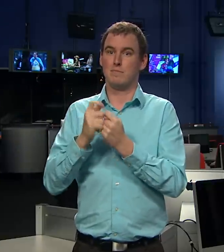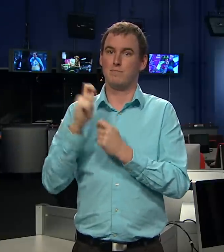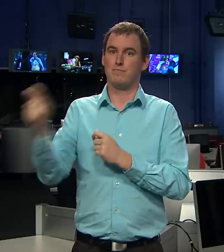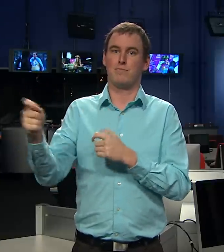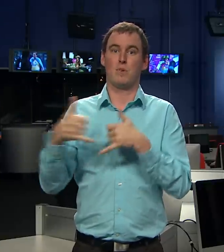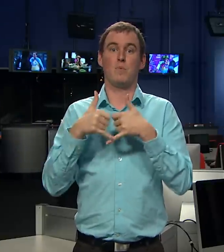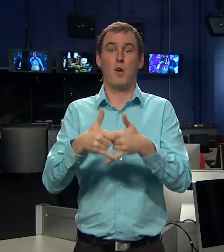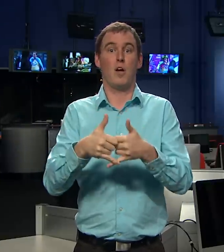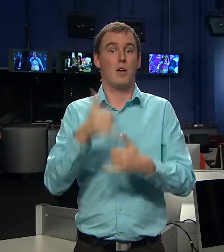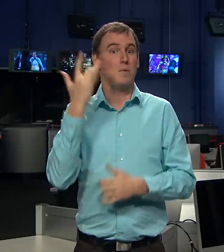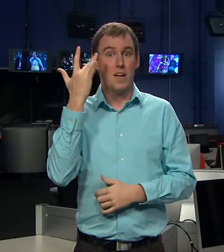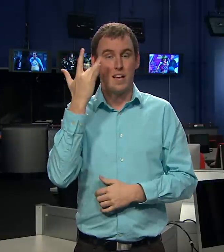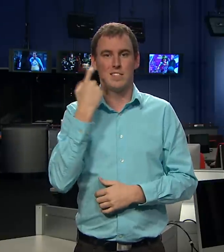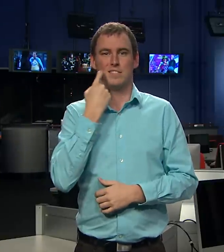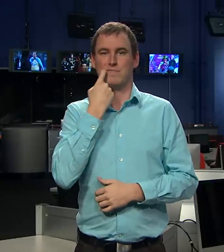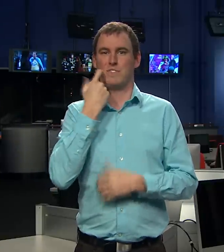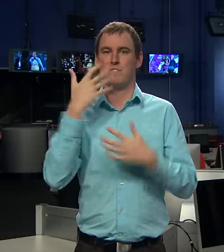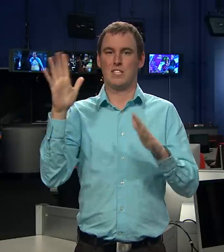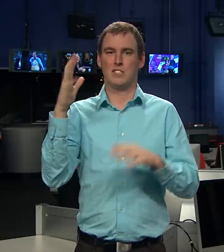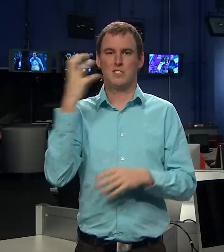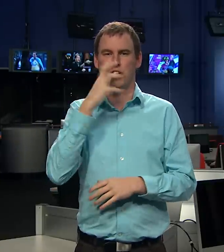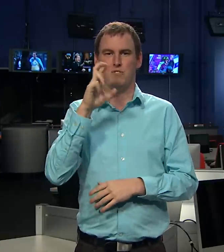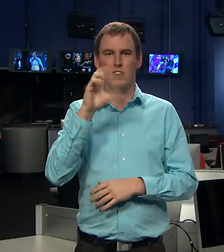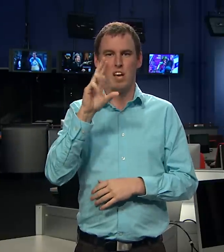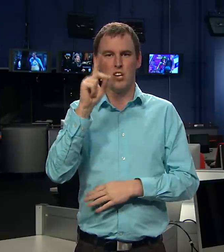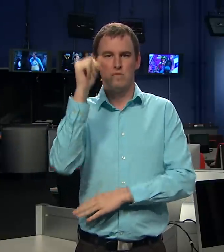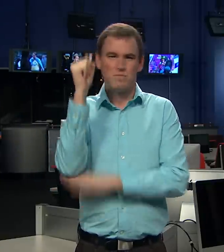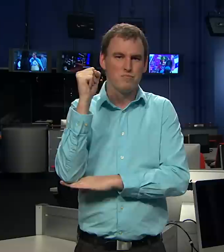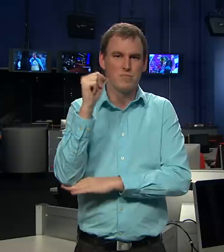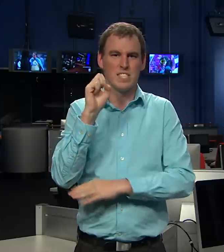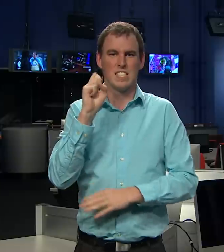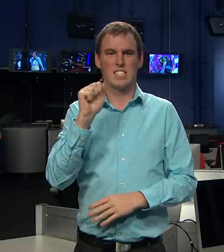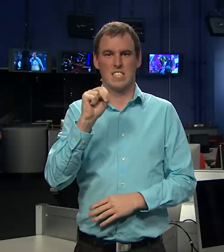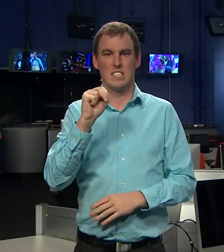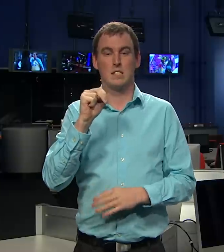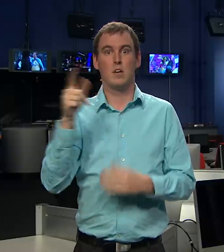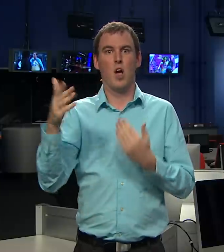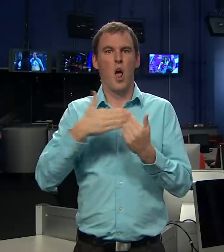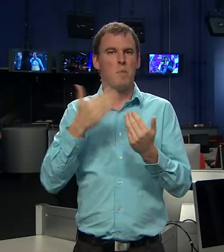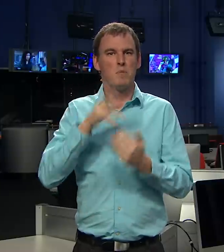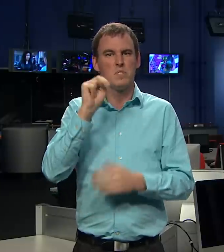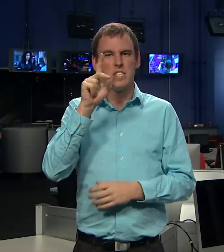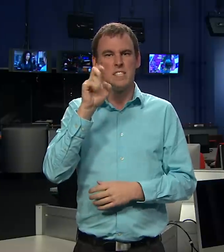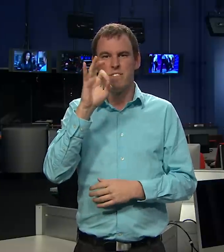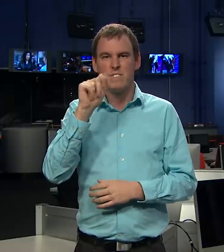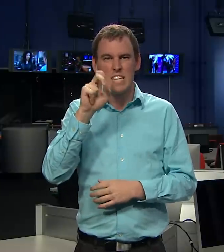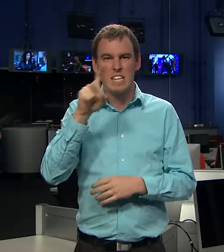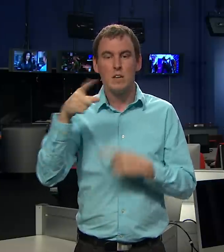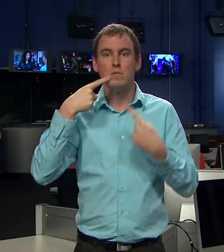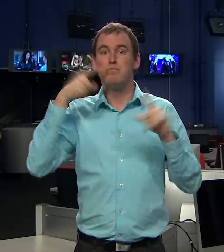THE TEAM WAS GIVEN THE AWARD AFTER FINISHING A RECORD BREAKING SEASON.